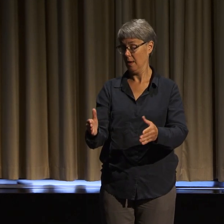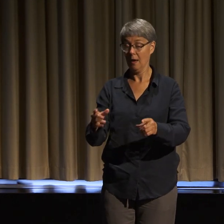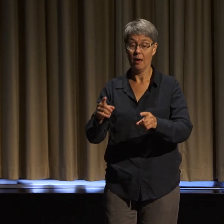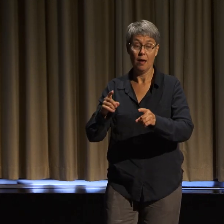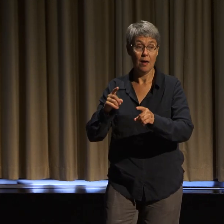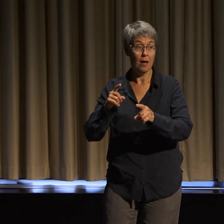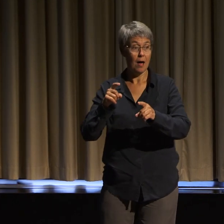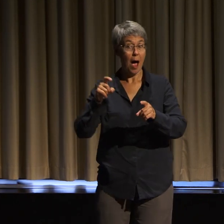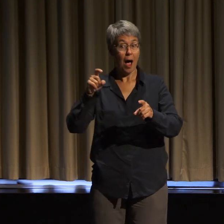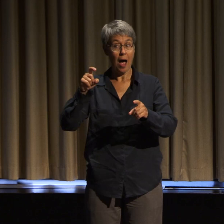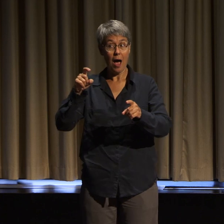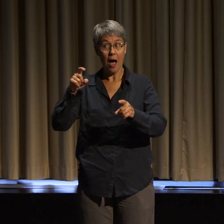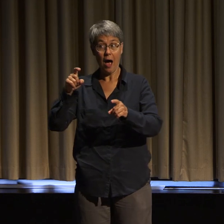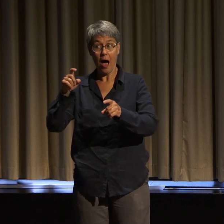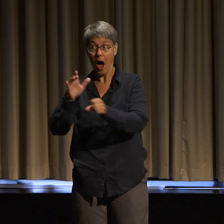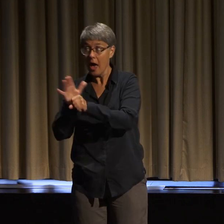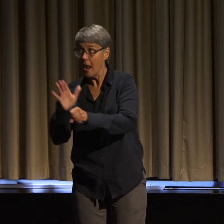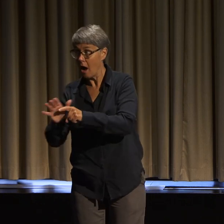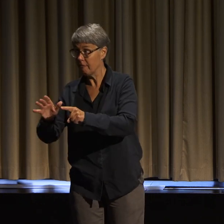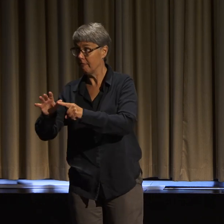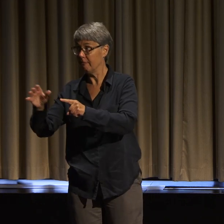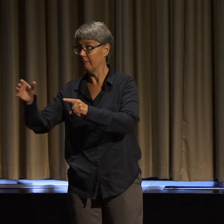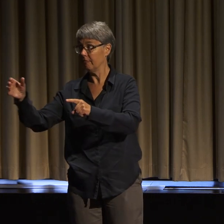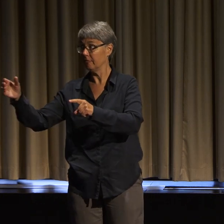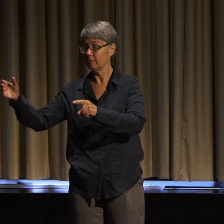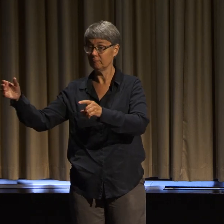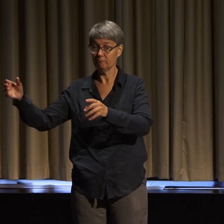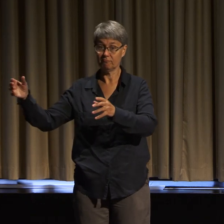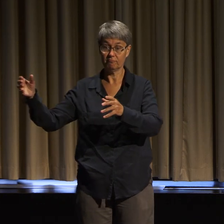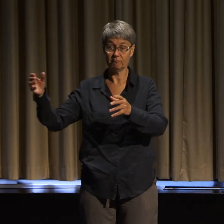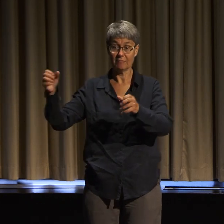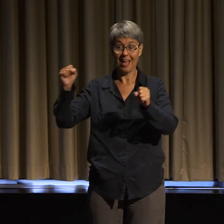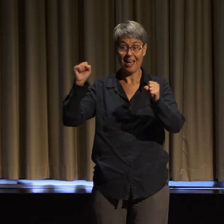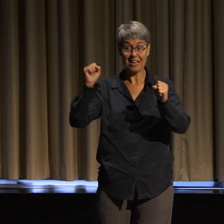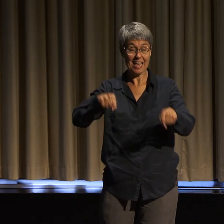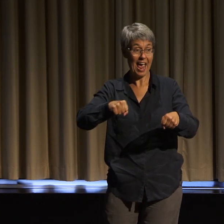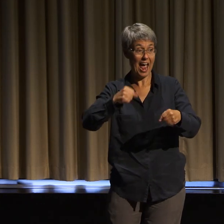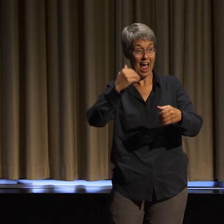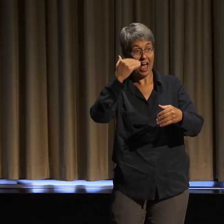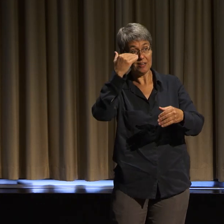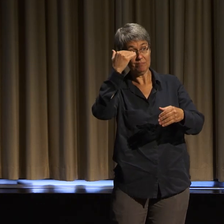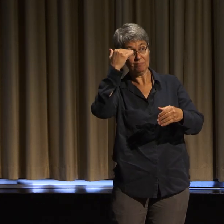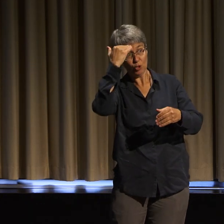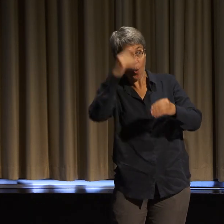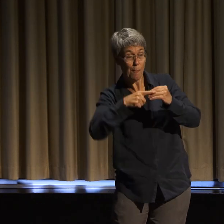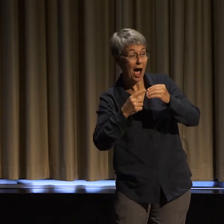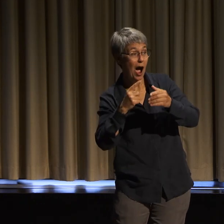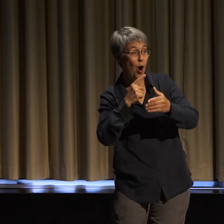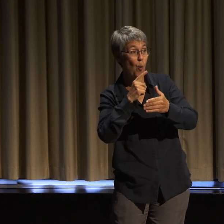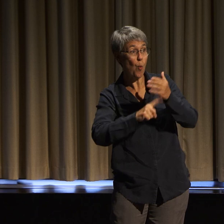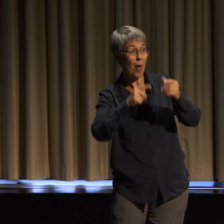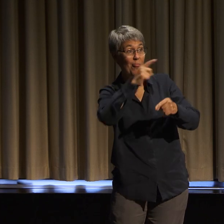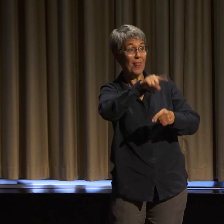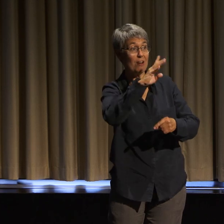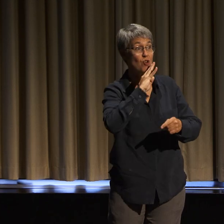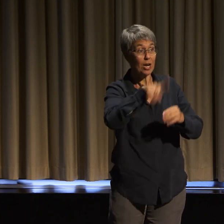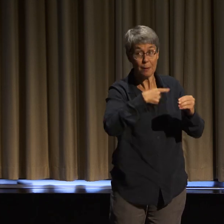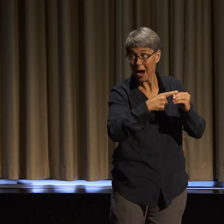And it's not enough for us to simply get to share what's important to us, though I know that many times, we don't even get to share that.